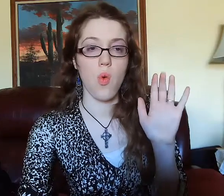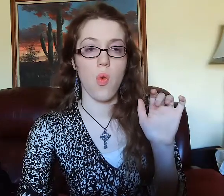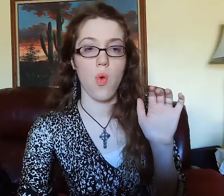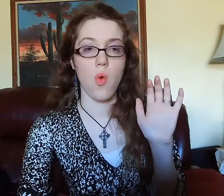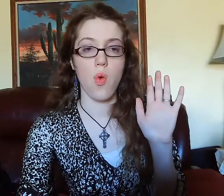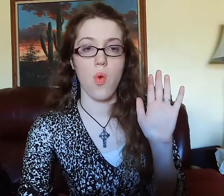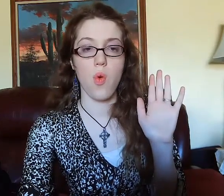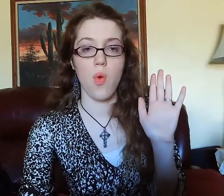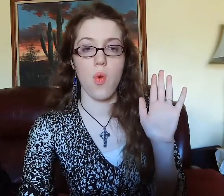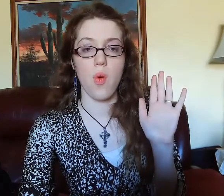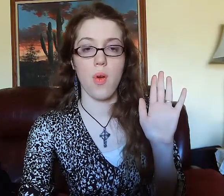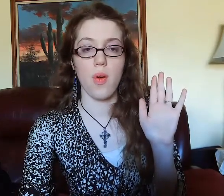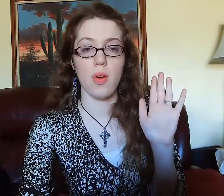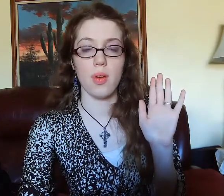BYE.